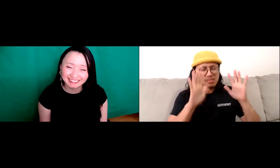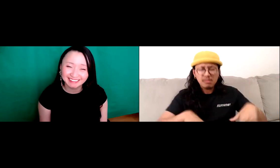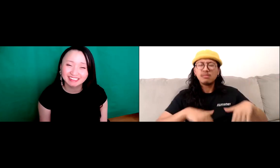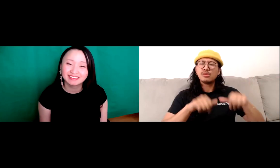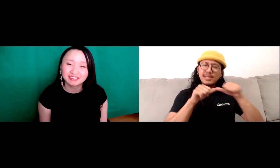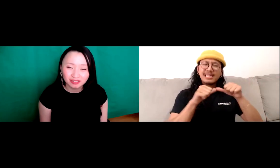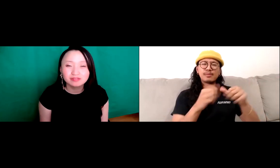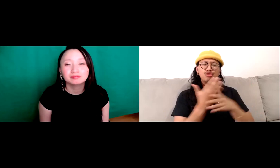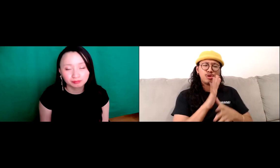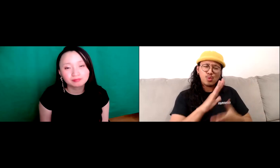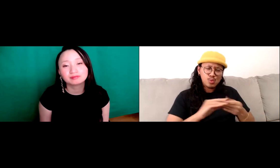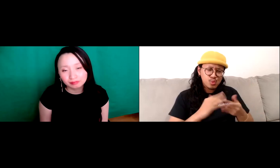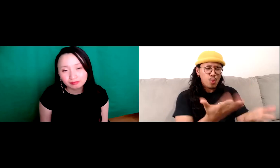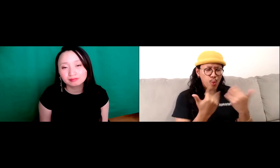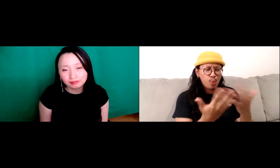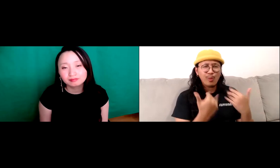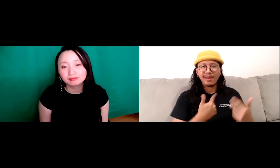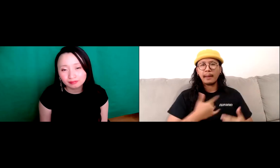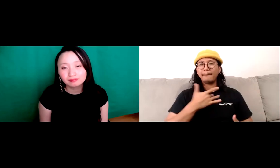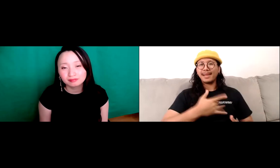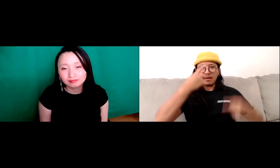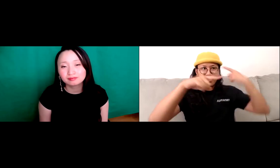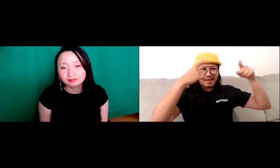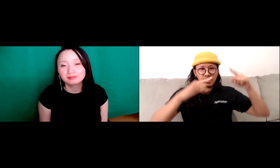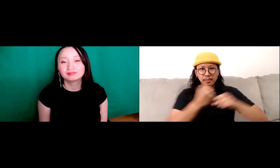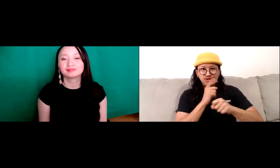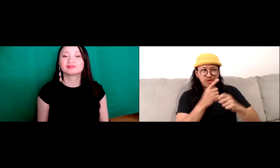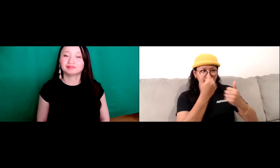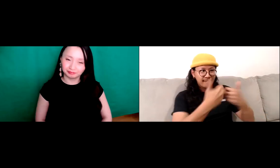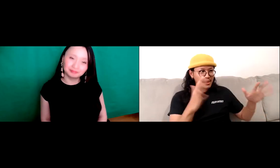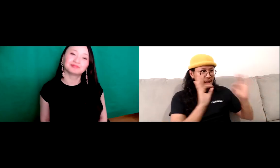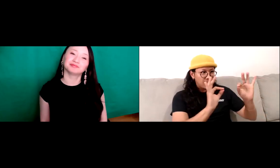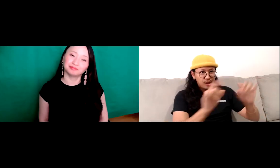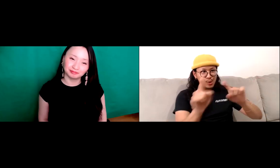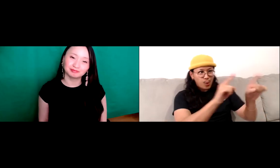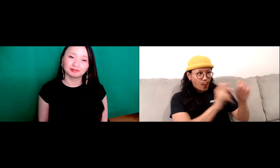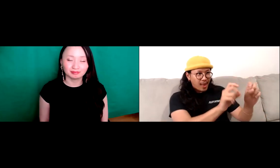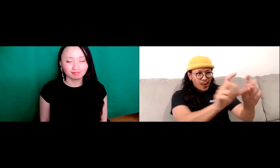And, you know, my family just now they're just telling me, you know, please continue